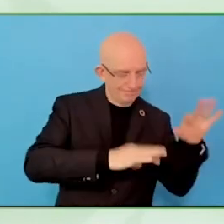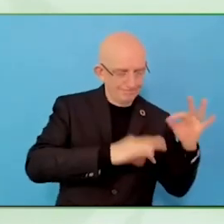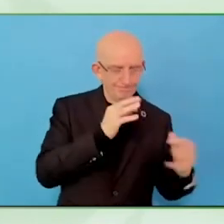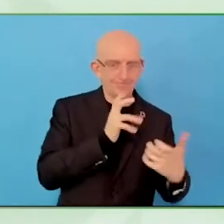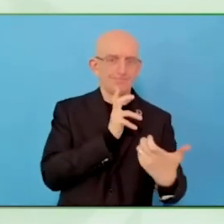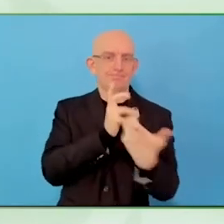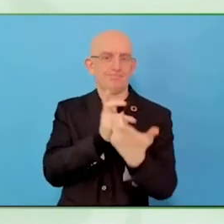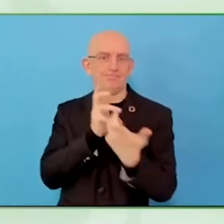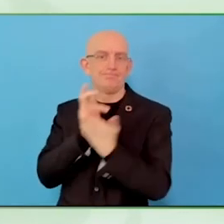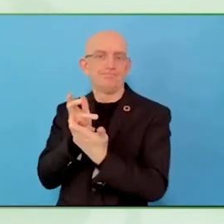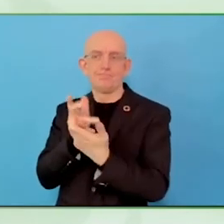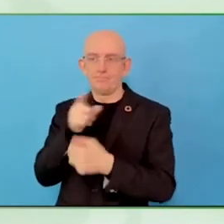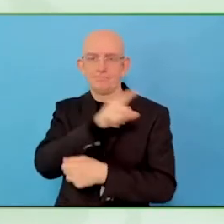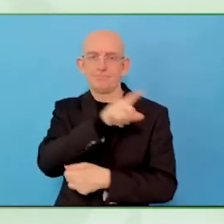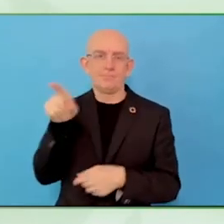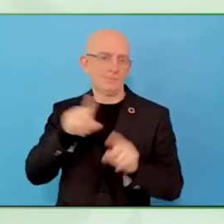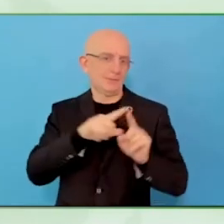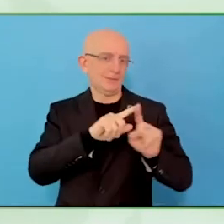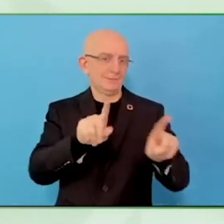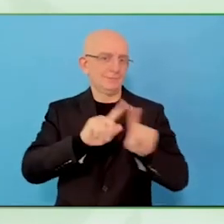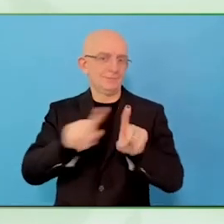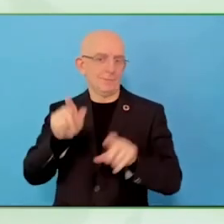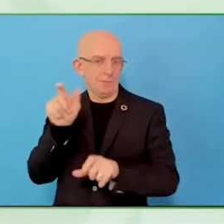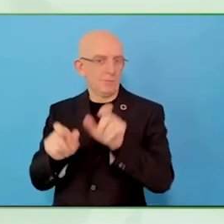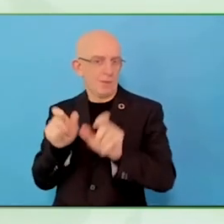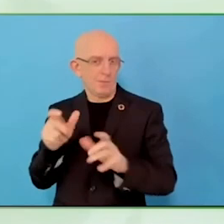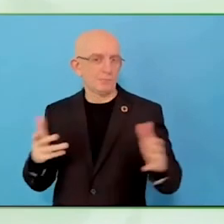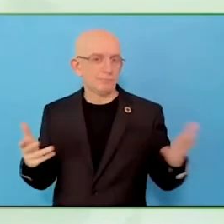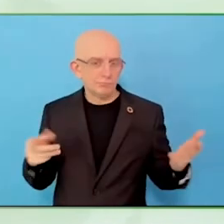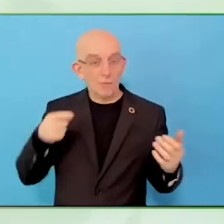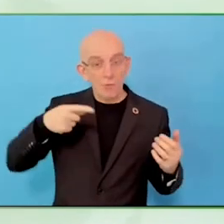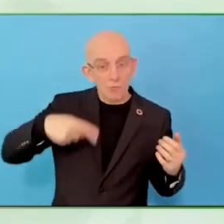Everyone has his own problems and accommodations.